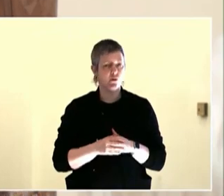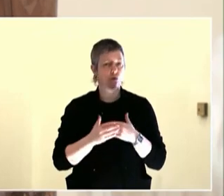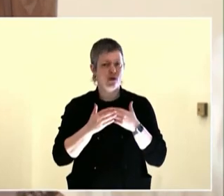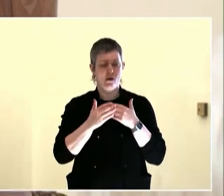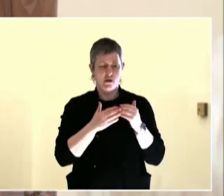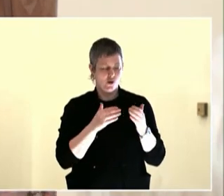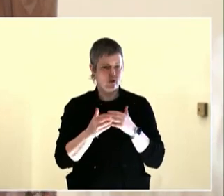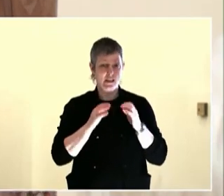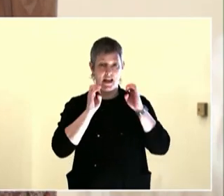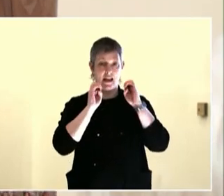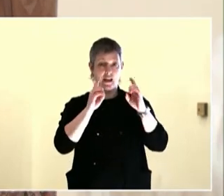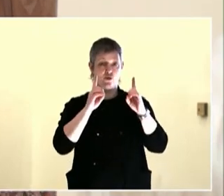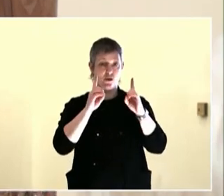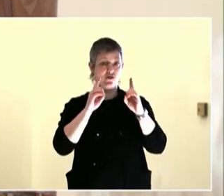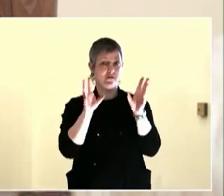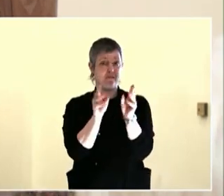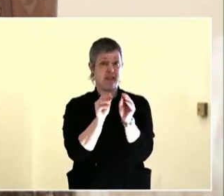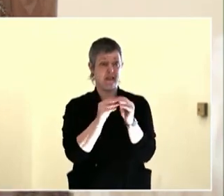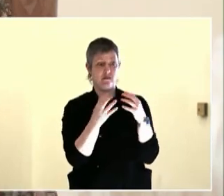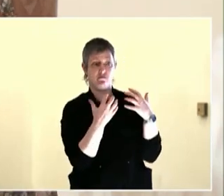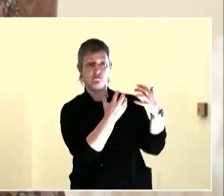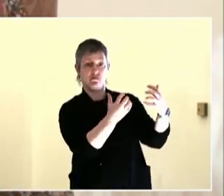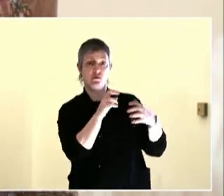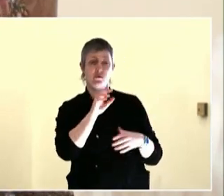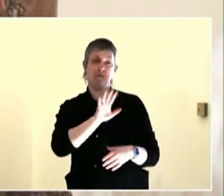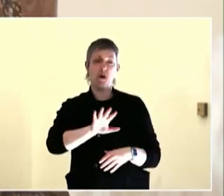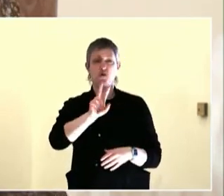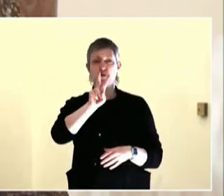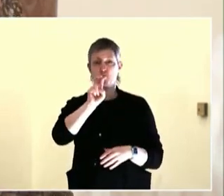It's a Margaret Mead quote,